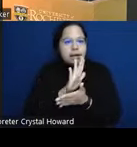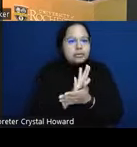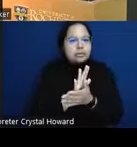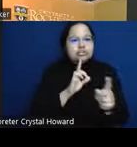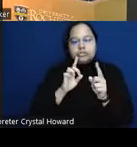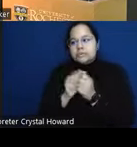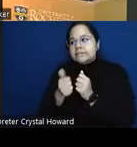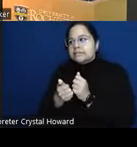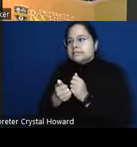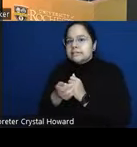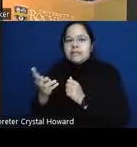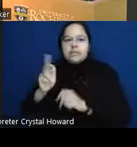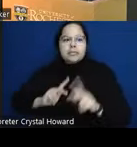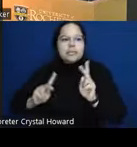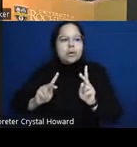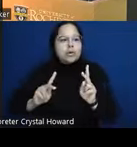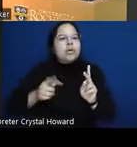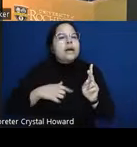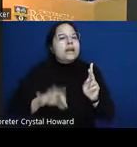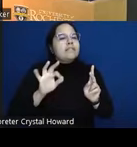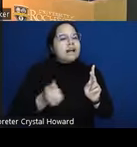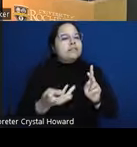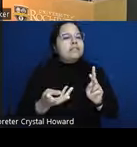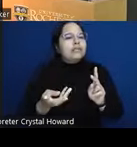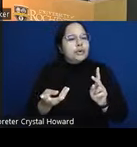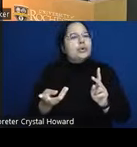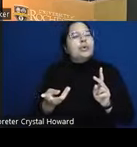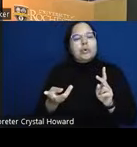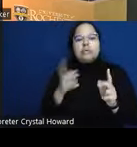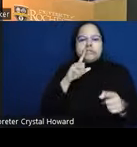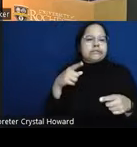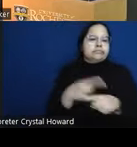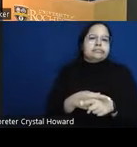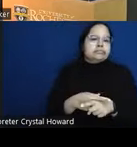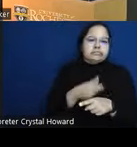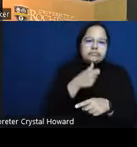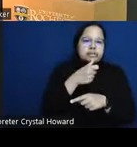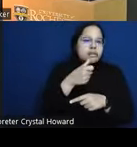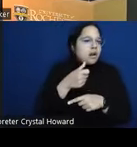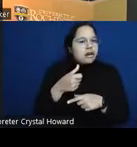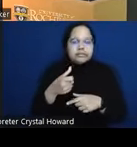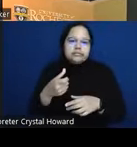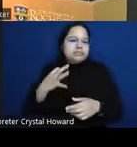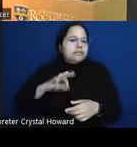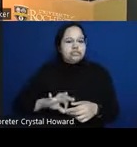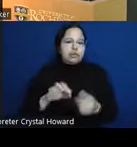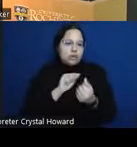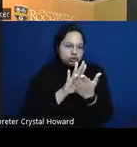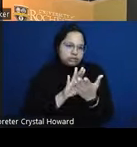things that you should not do um one the suicide rates are going up in one group so they will